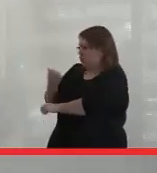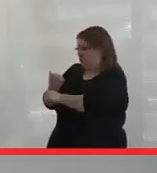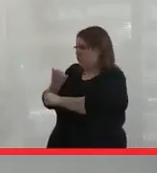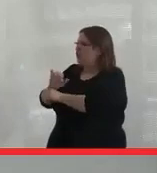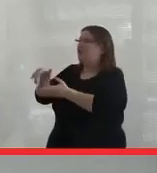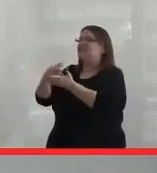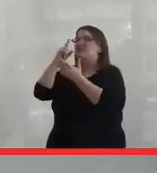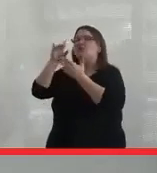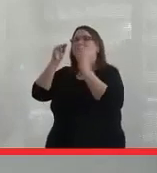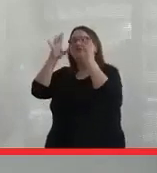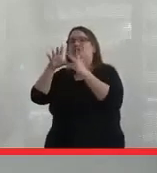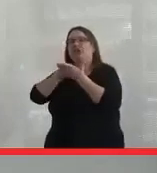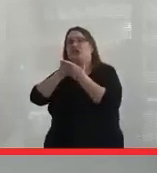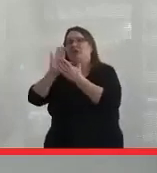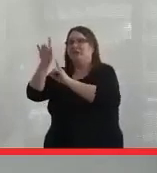for Teaching and Learning works towards,